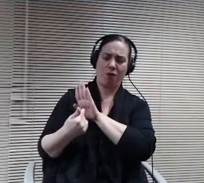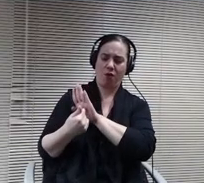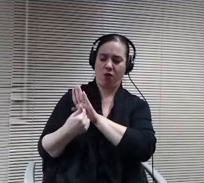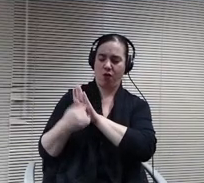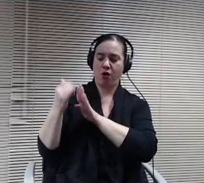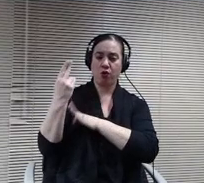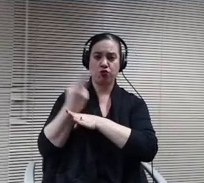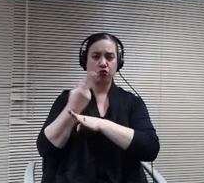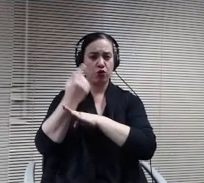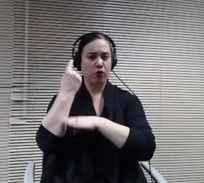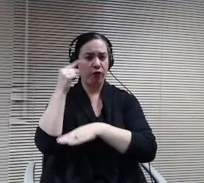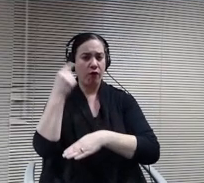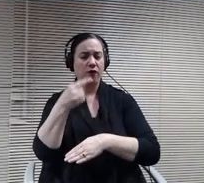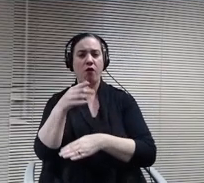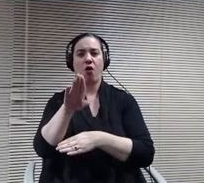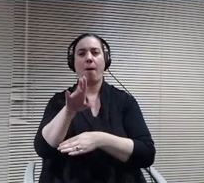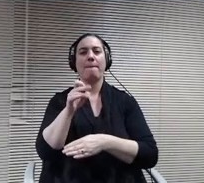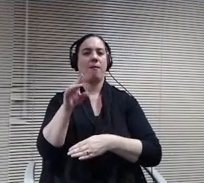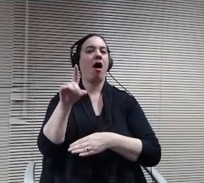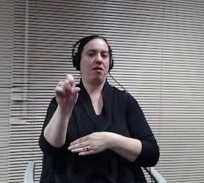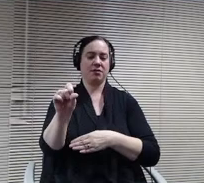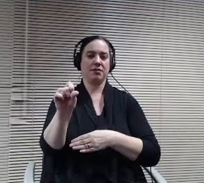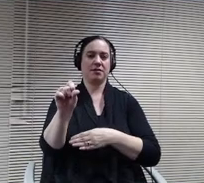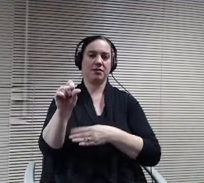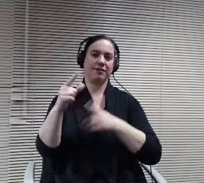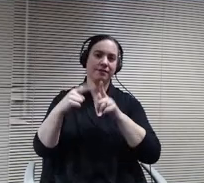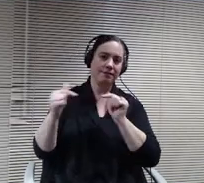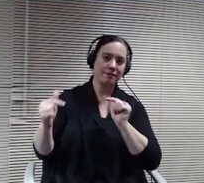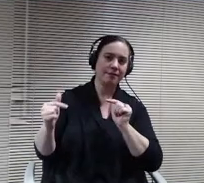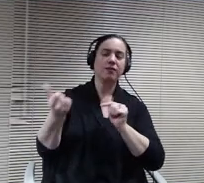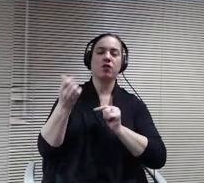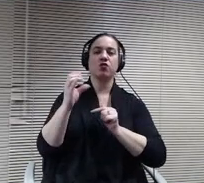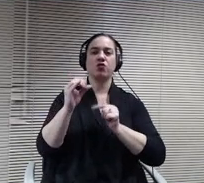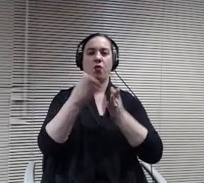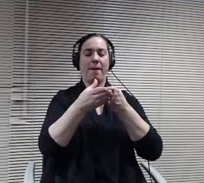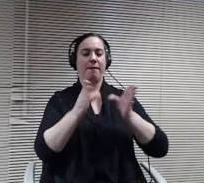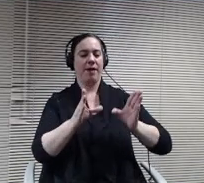and so forth. So if the public is wondering why we're dealing